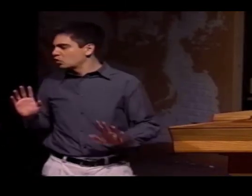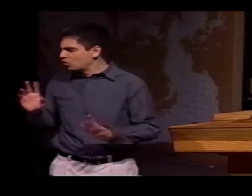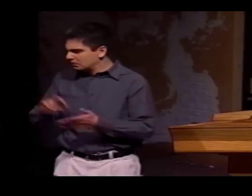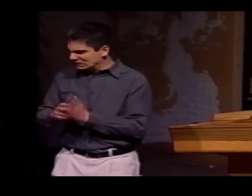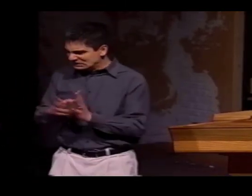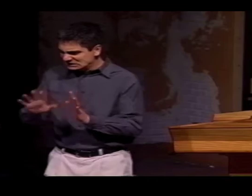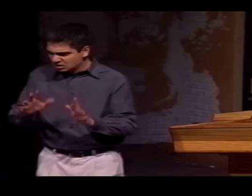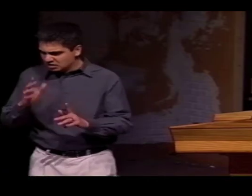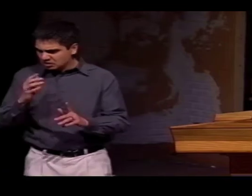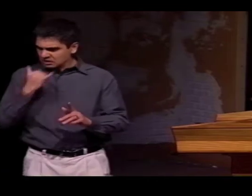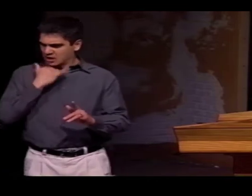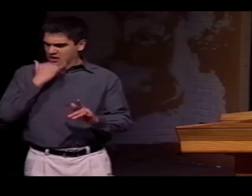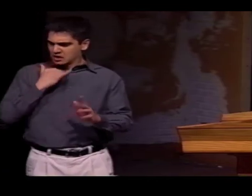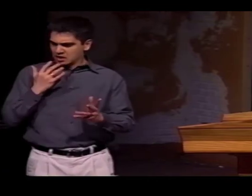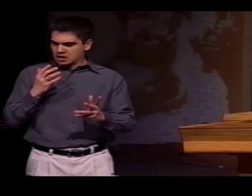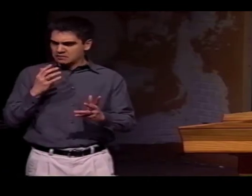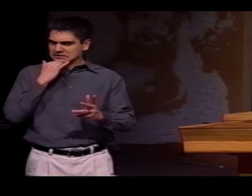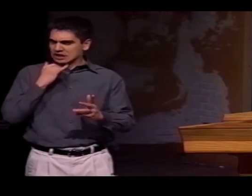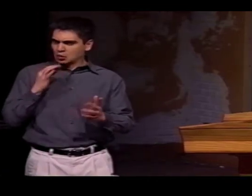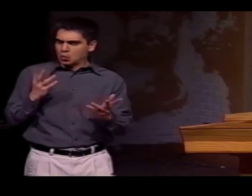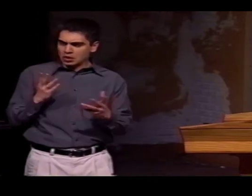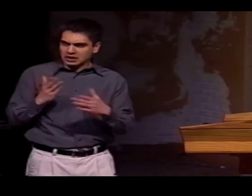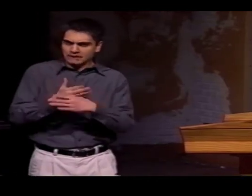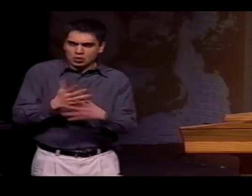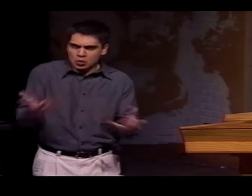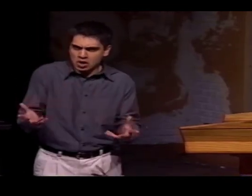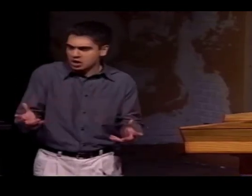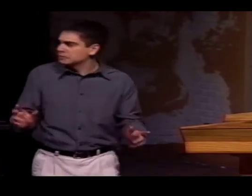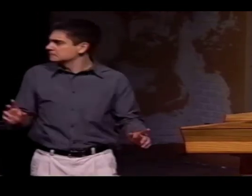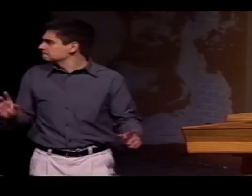SO I'VE SEEN THOSE TYPE OF ERRORS OR INTERFERENCE.